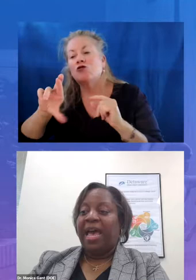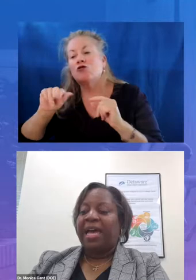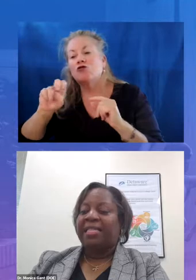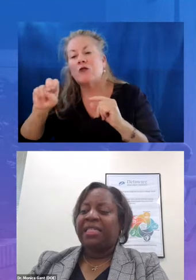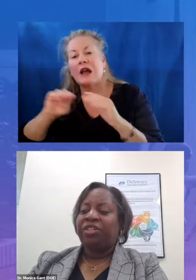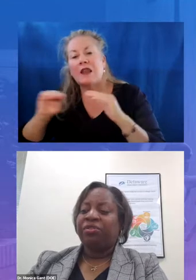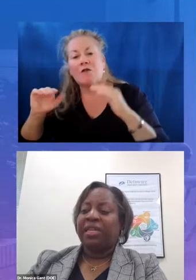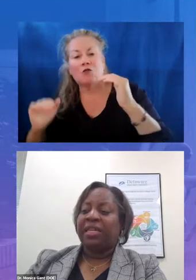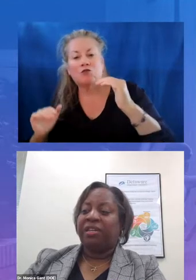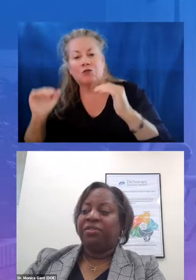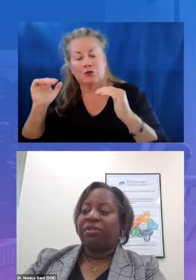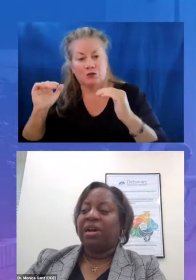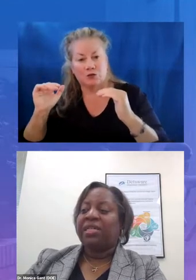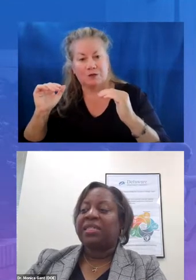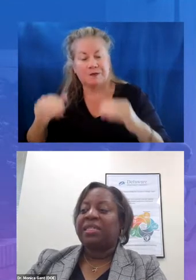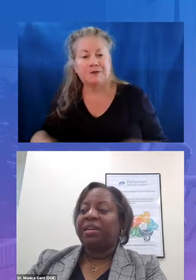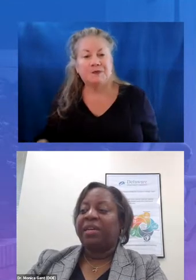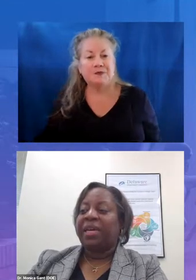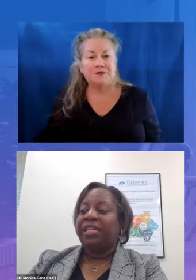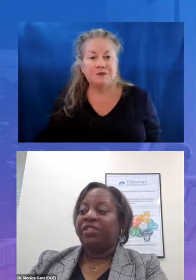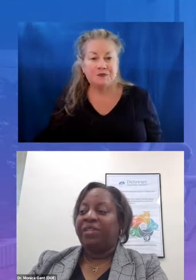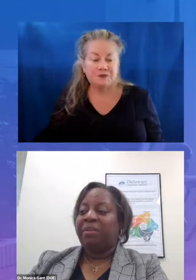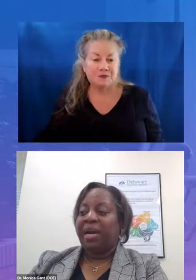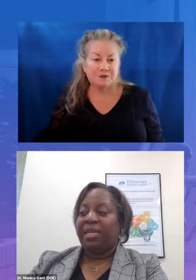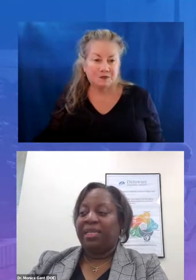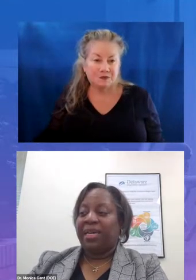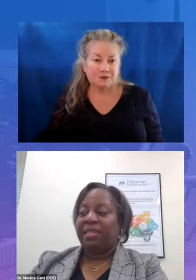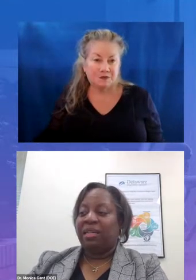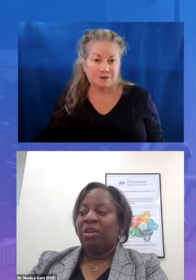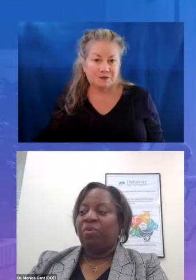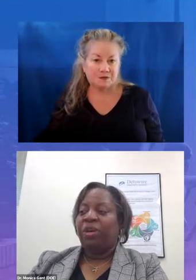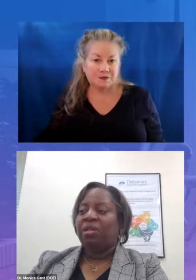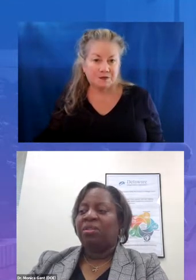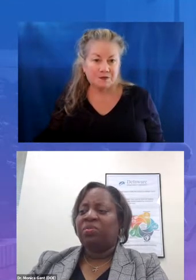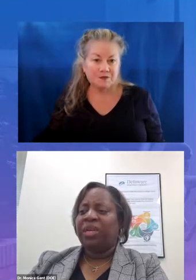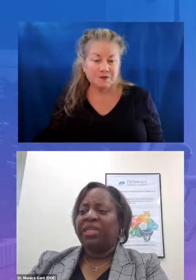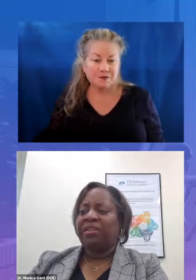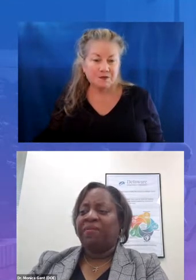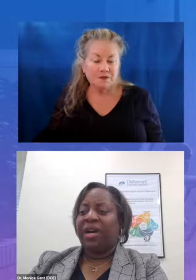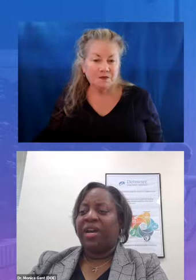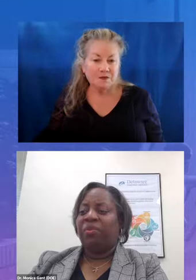as teachers and leaders across the state began shifting mindsets we also wanted to define what